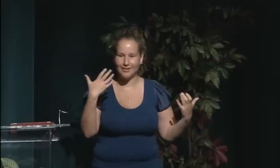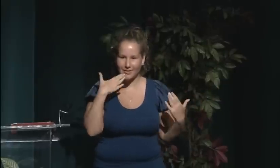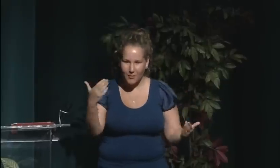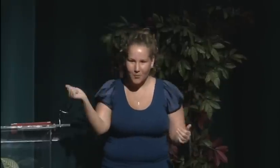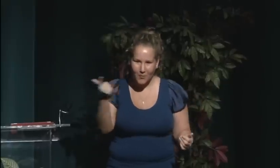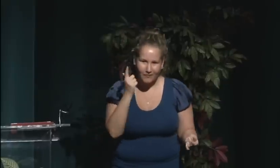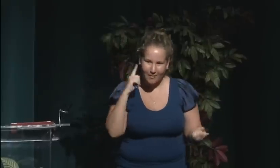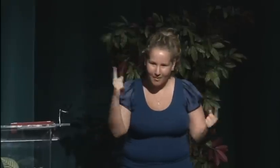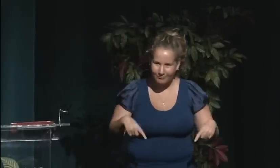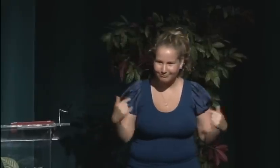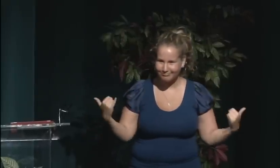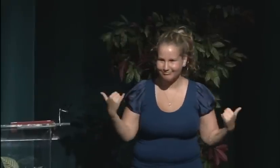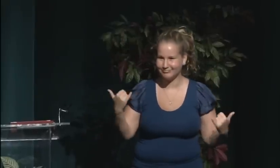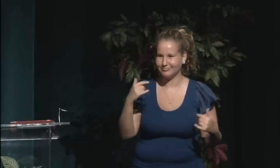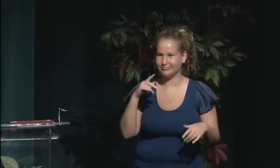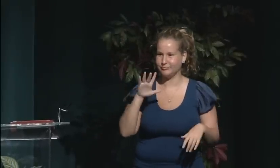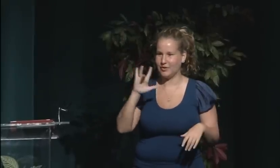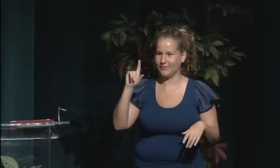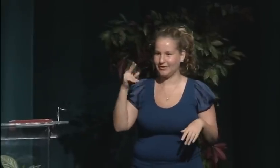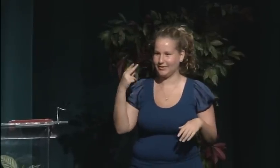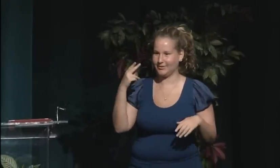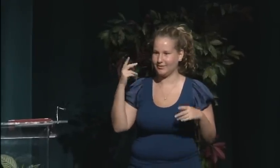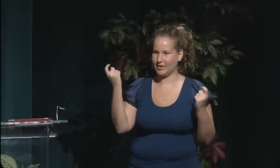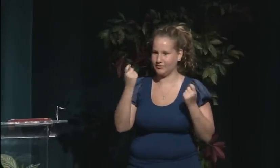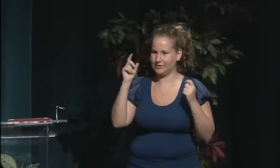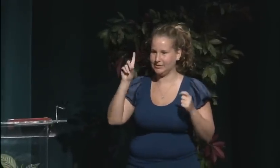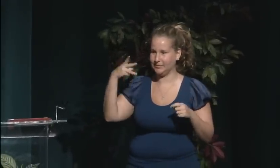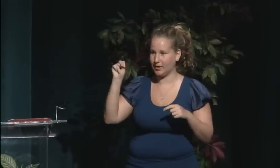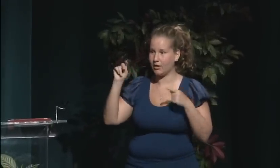Wonderful. All right. Let's go ahead and begin. Thank you so much for coming today